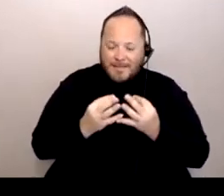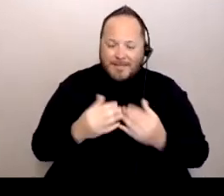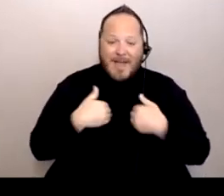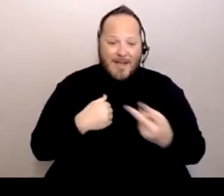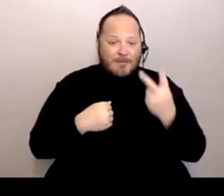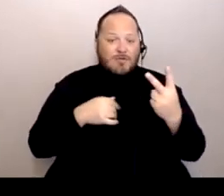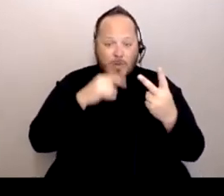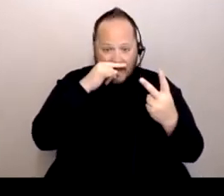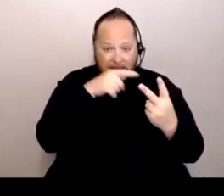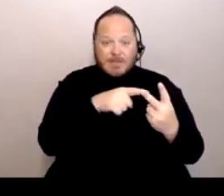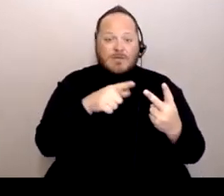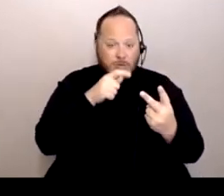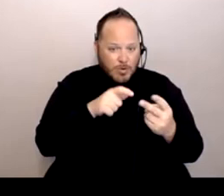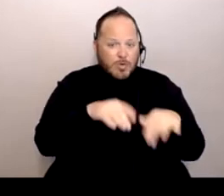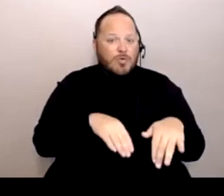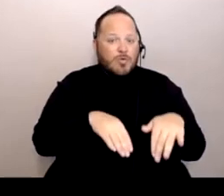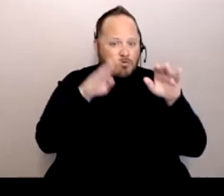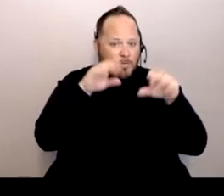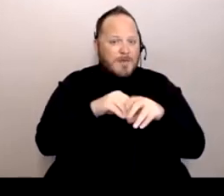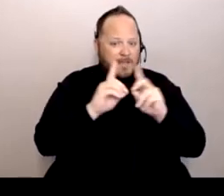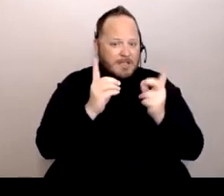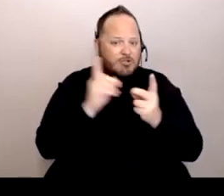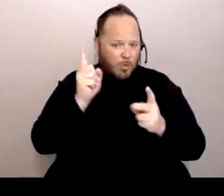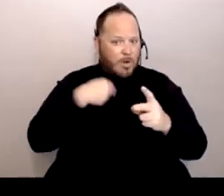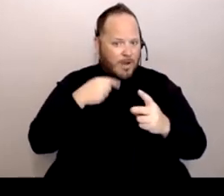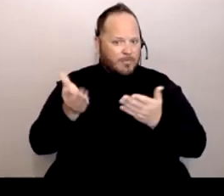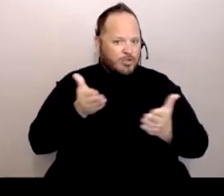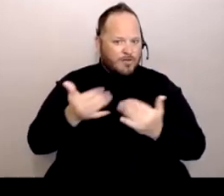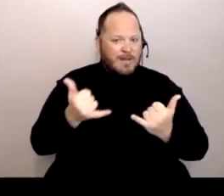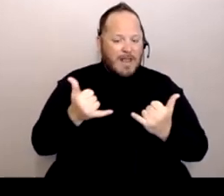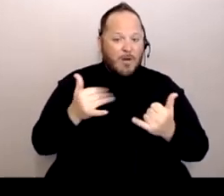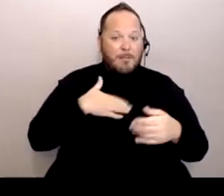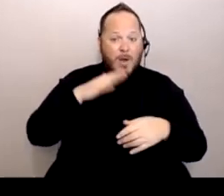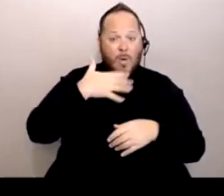that I am serving now. And my older son is home.